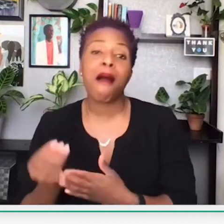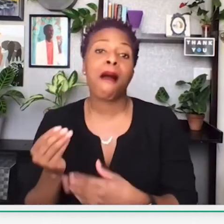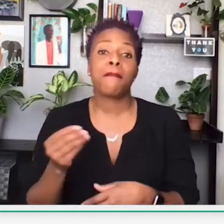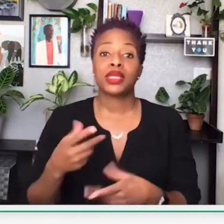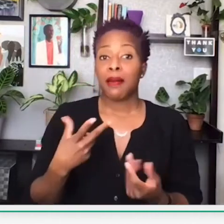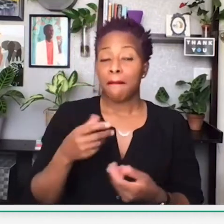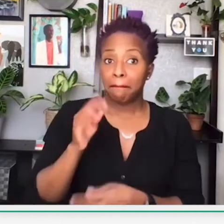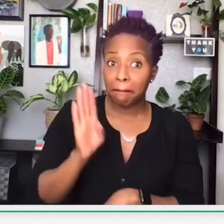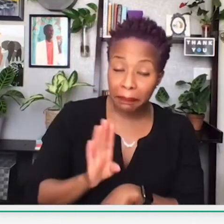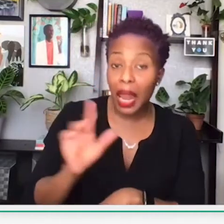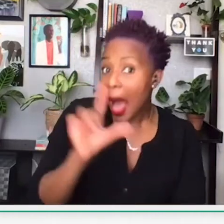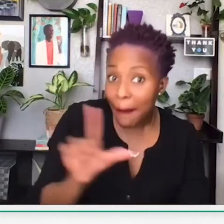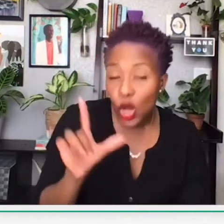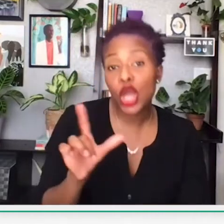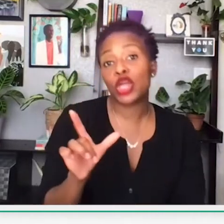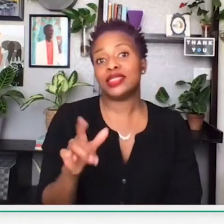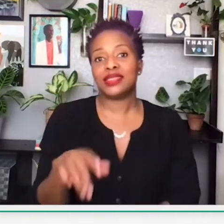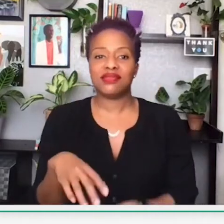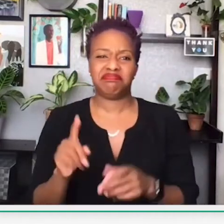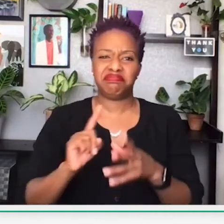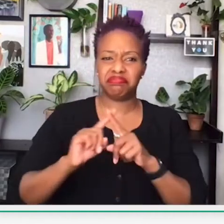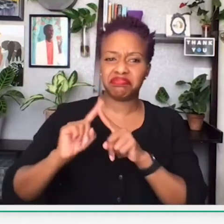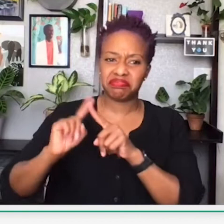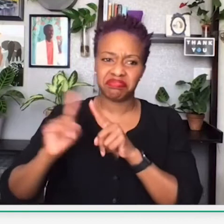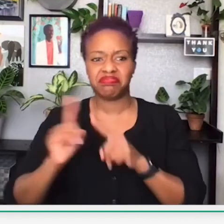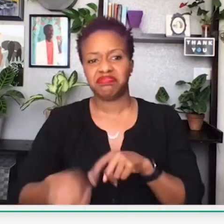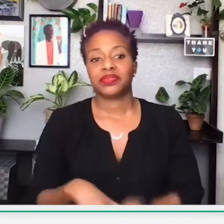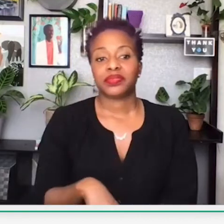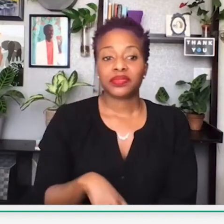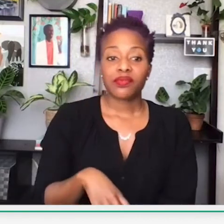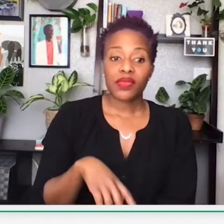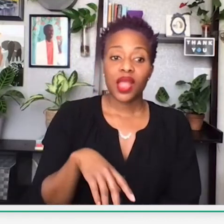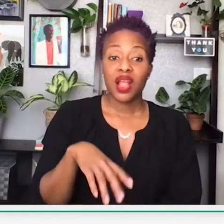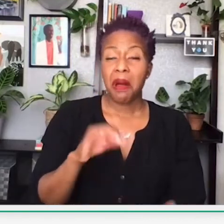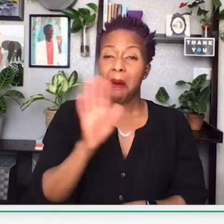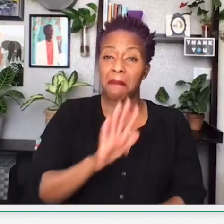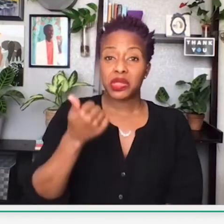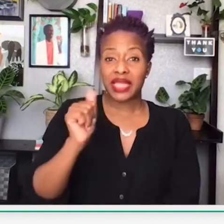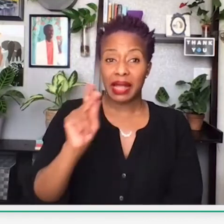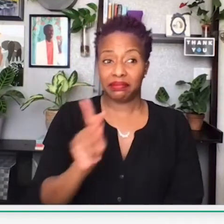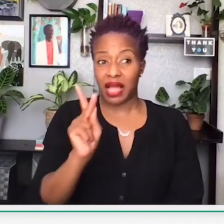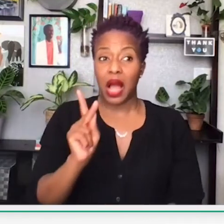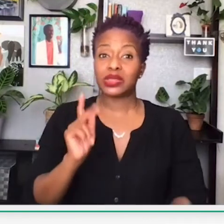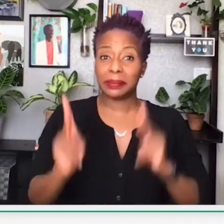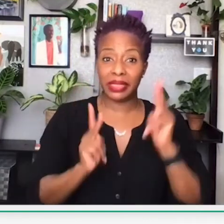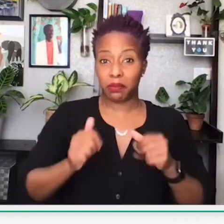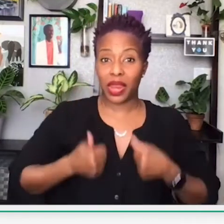hospitals, theaters, grocery stores, libraries, and so forth took place.